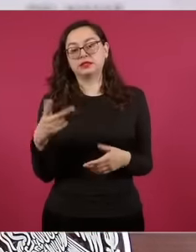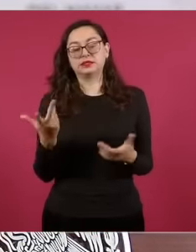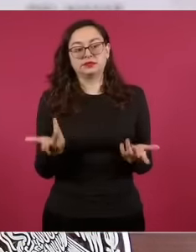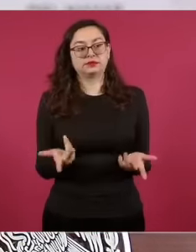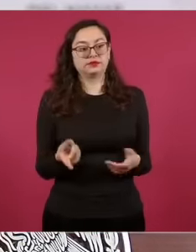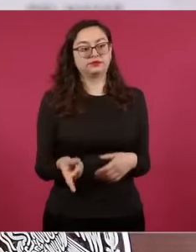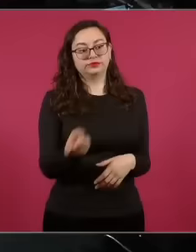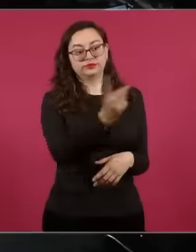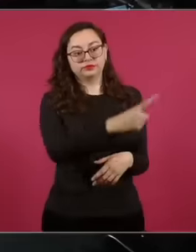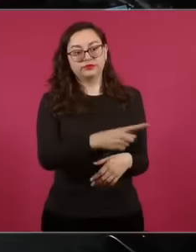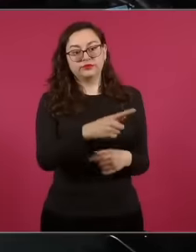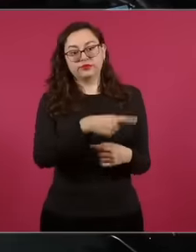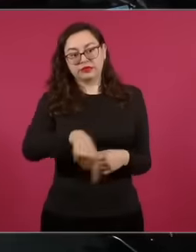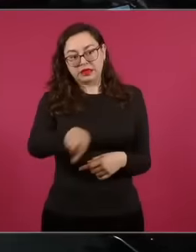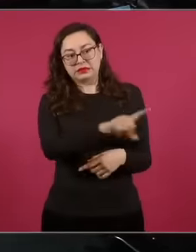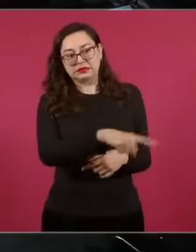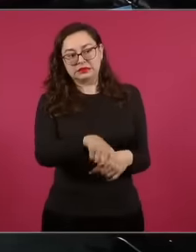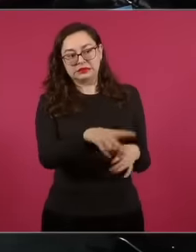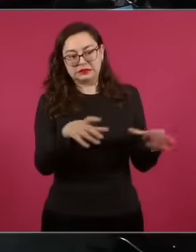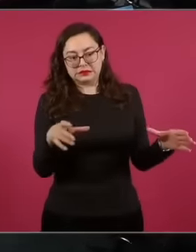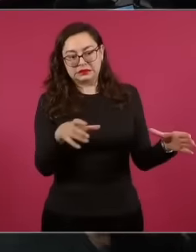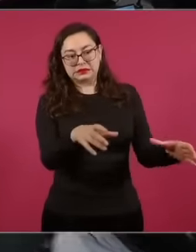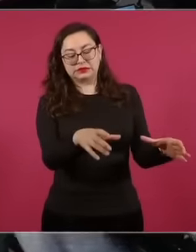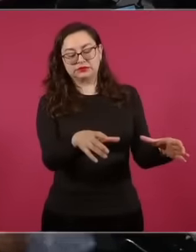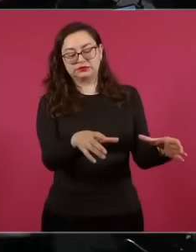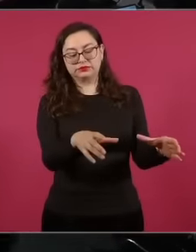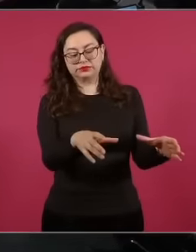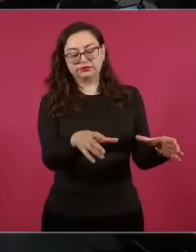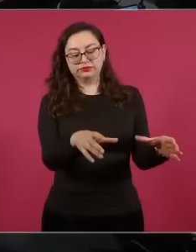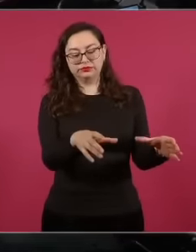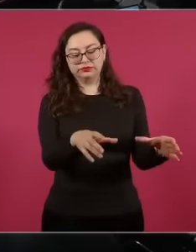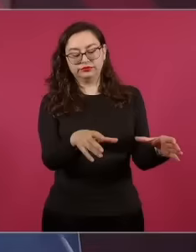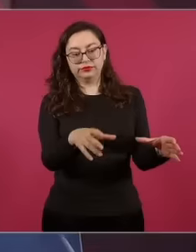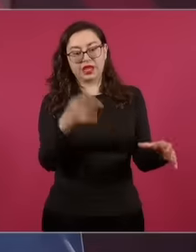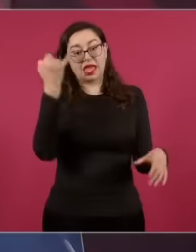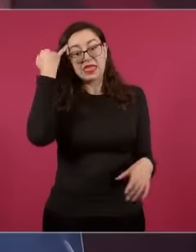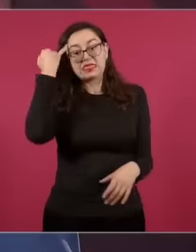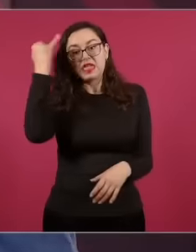this fallacy is an